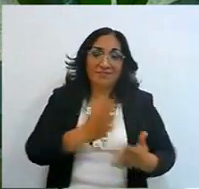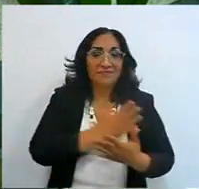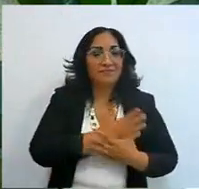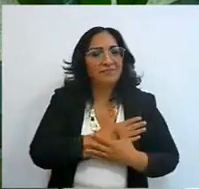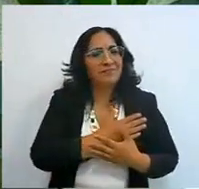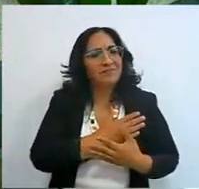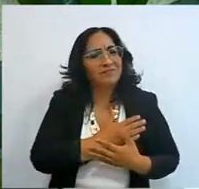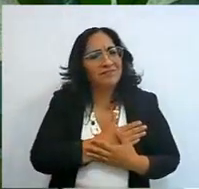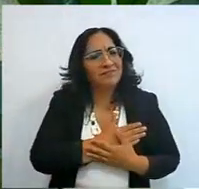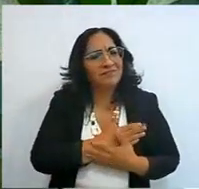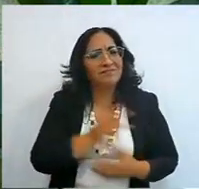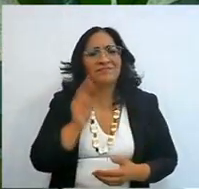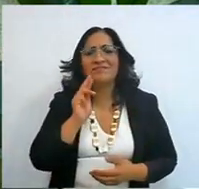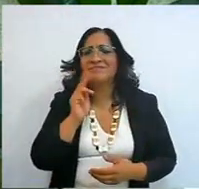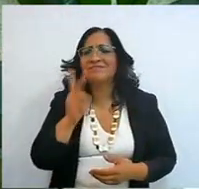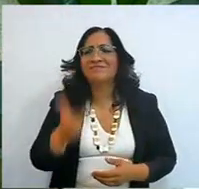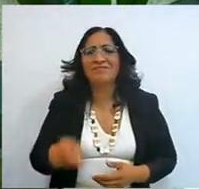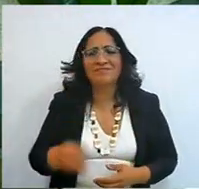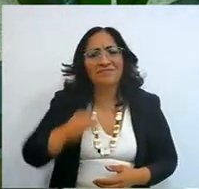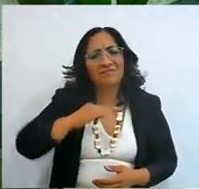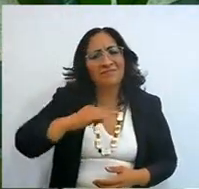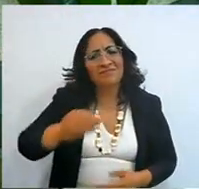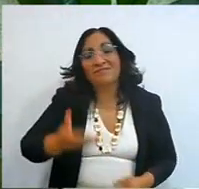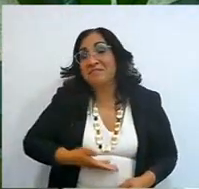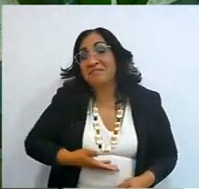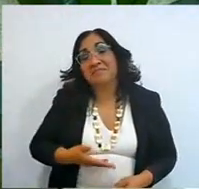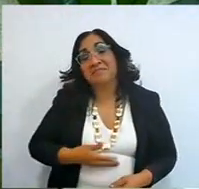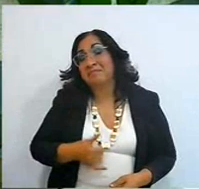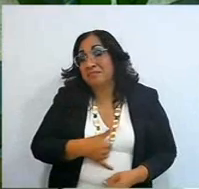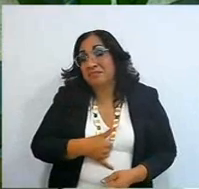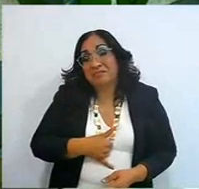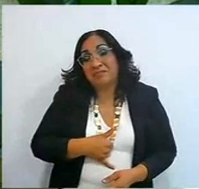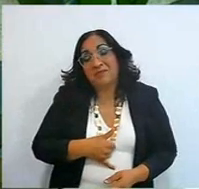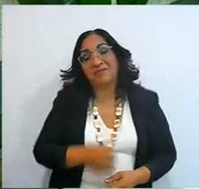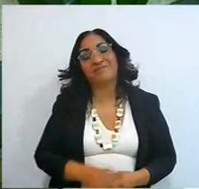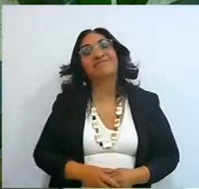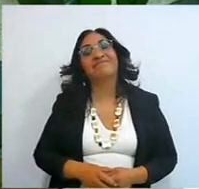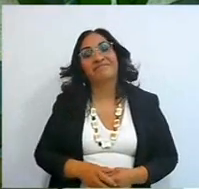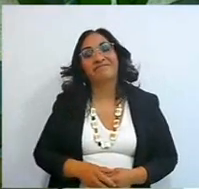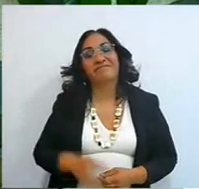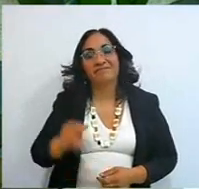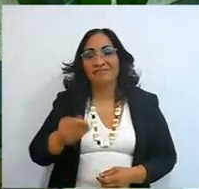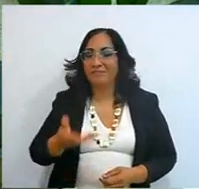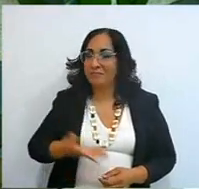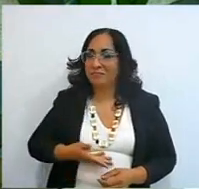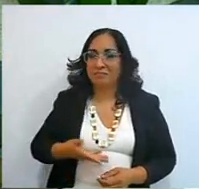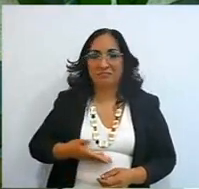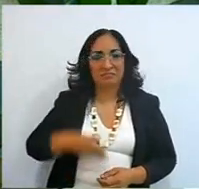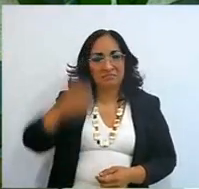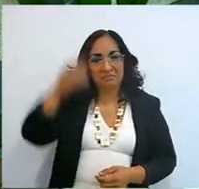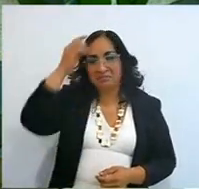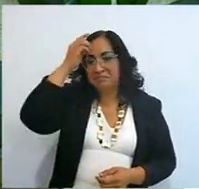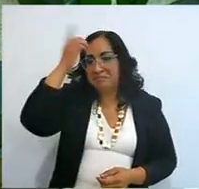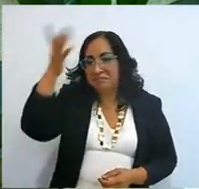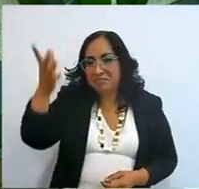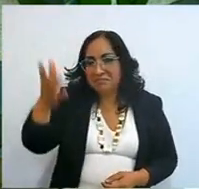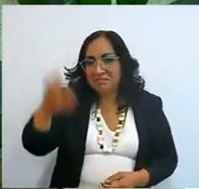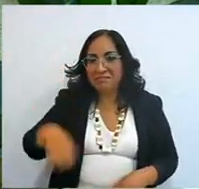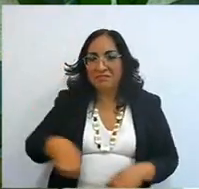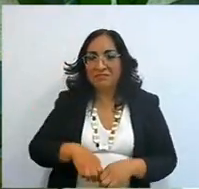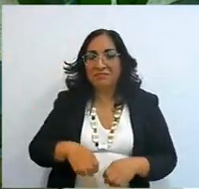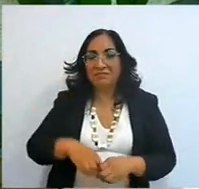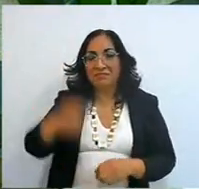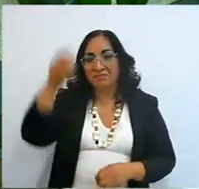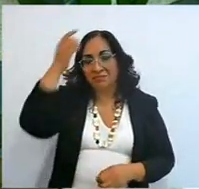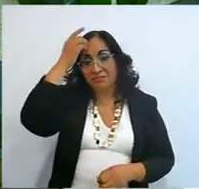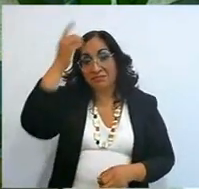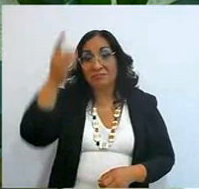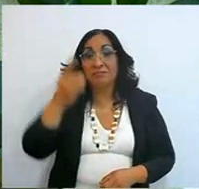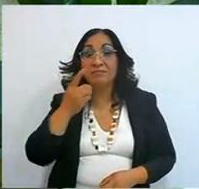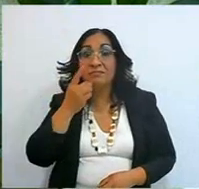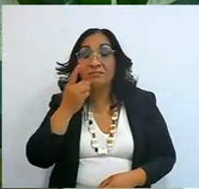You are the best I could have had, if we don't have God, as Araceli rightly said today,